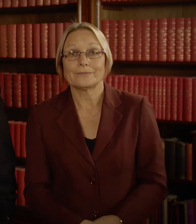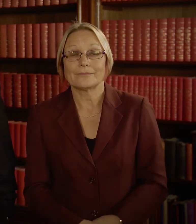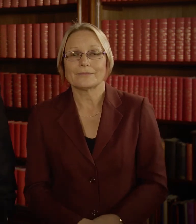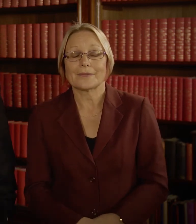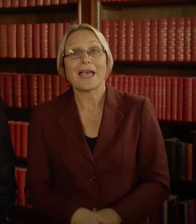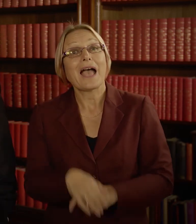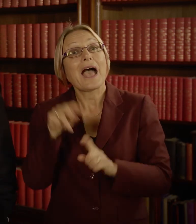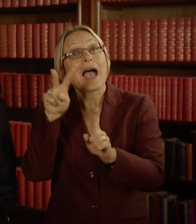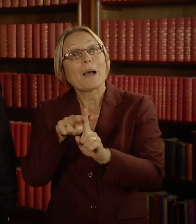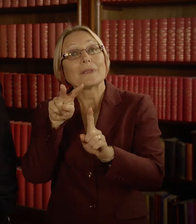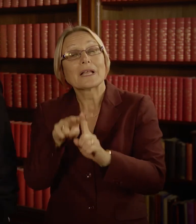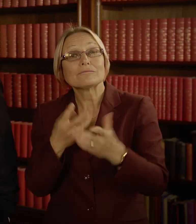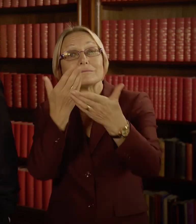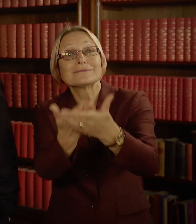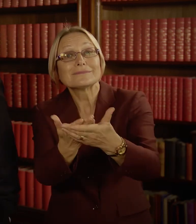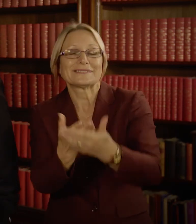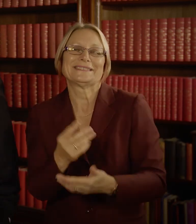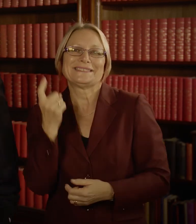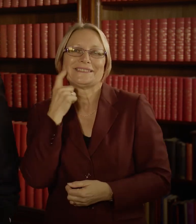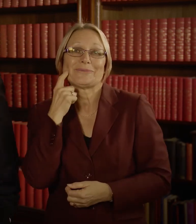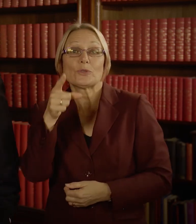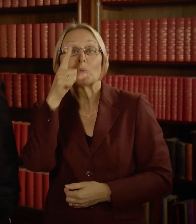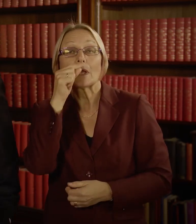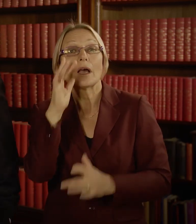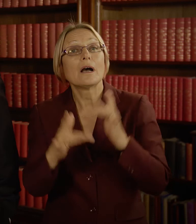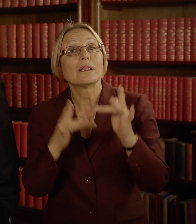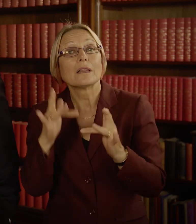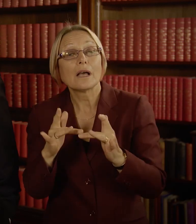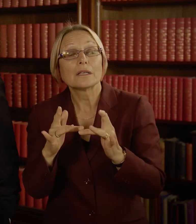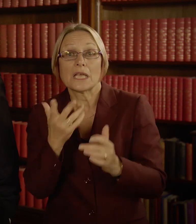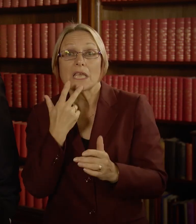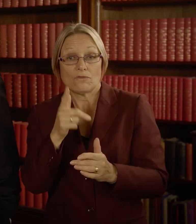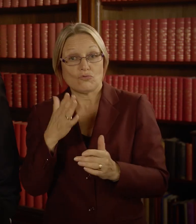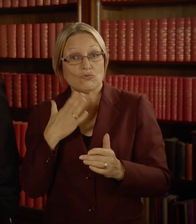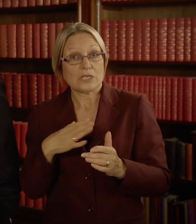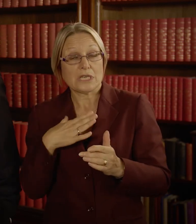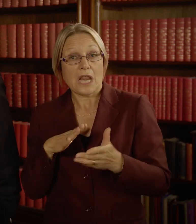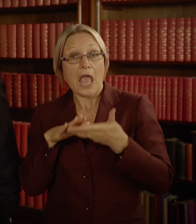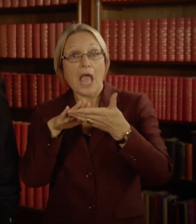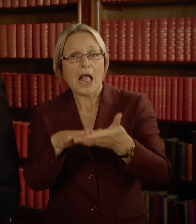Submitting an application is easy, you can do it online and, if you need some assistance, our staff are happy